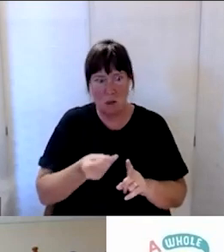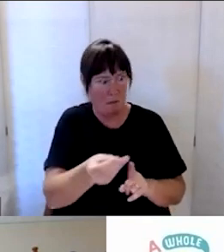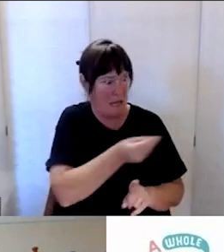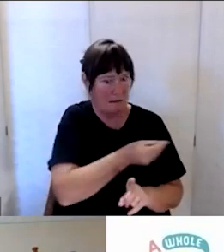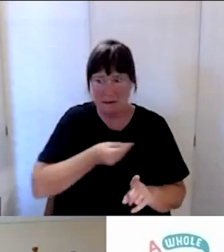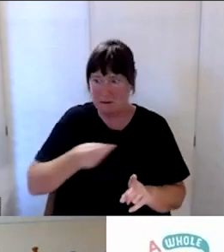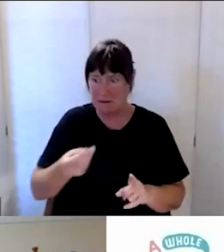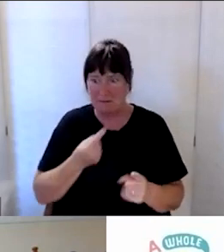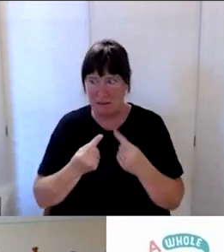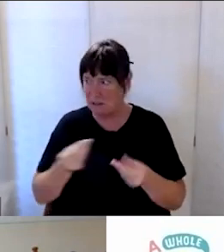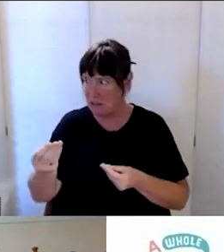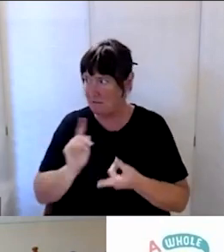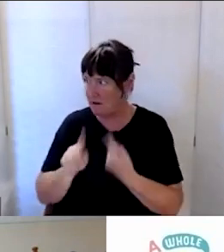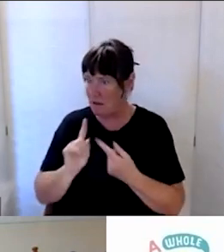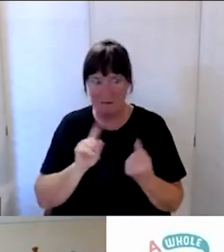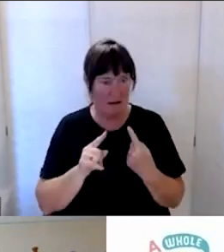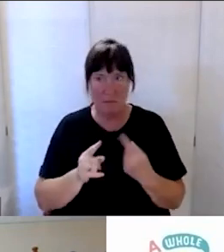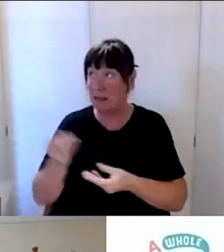and getting feedback back down again.